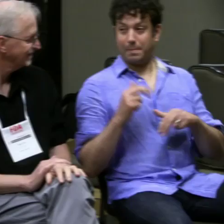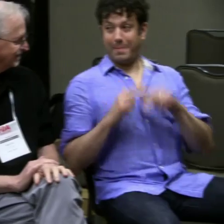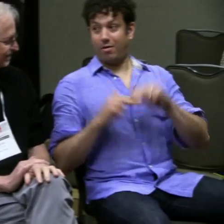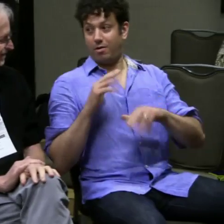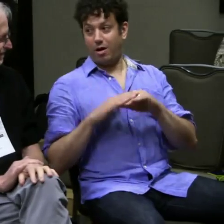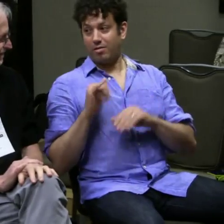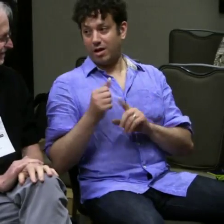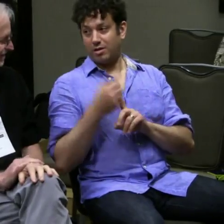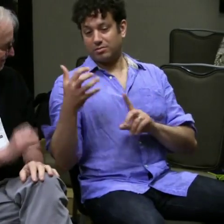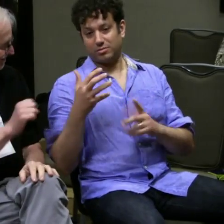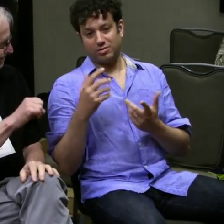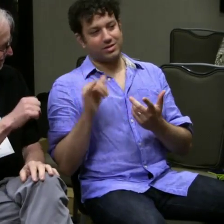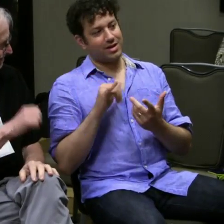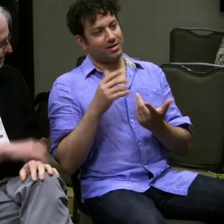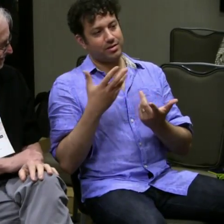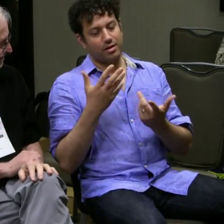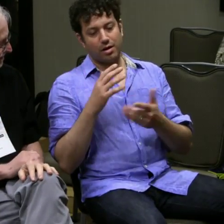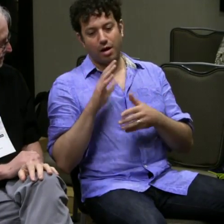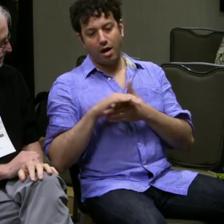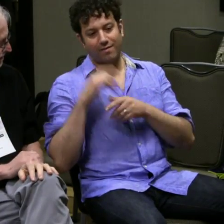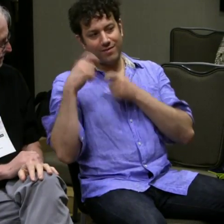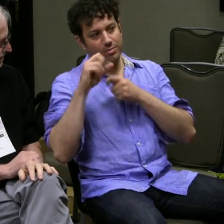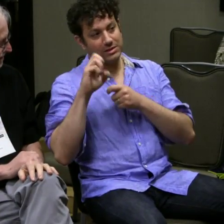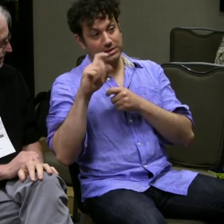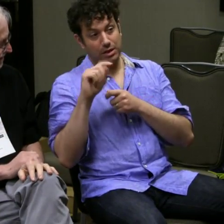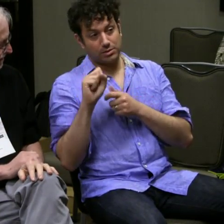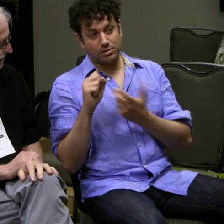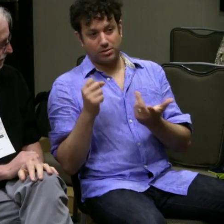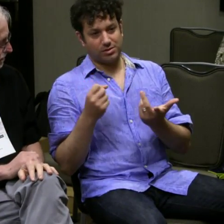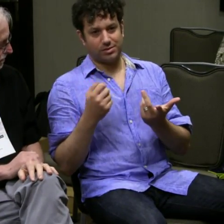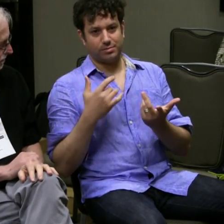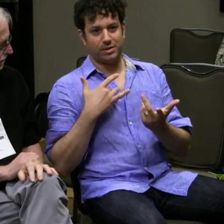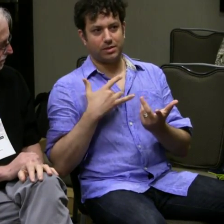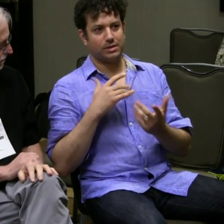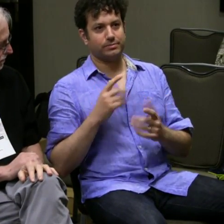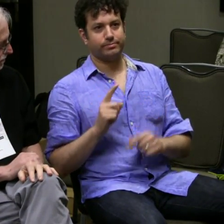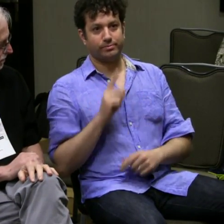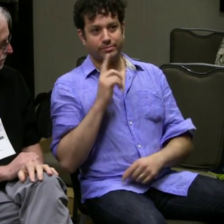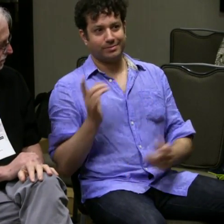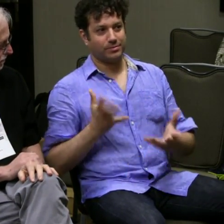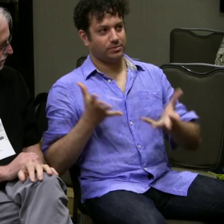(translator) Yeah, and you could build-- just let me piggyback and expand on that just a bit.